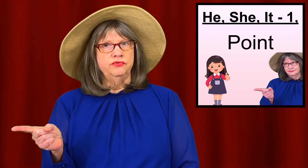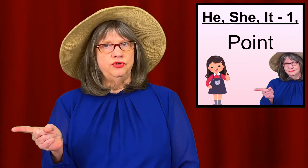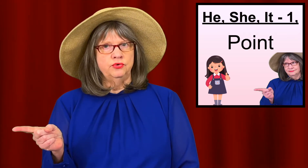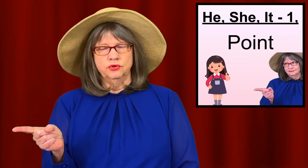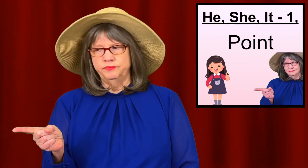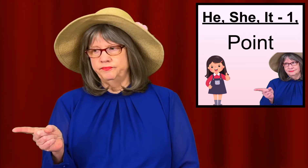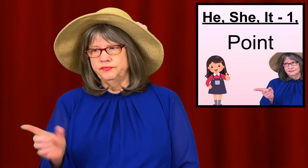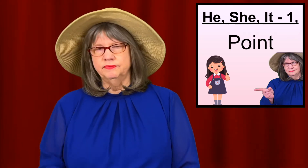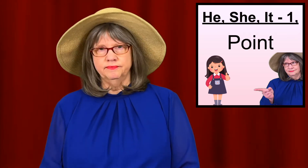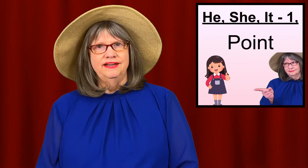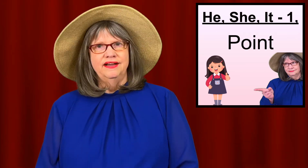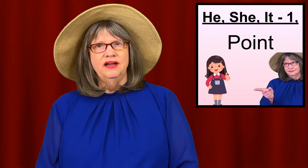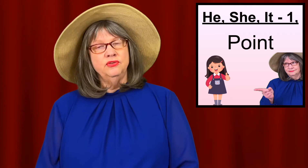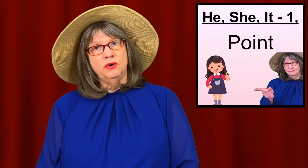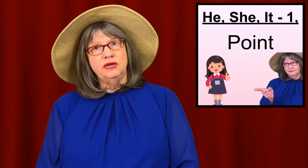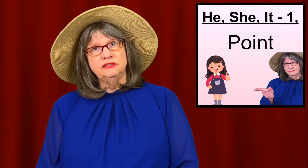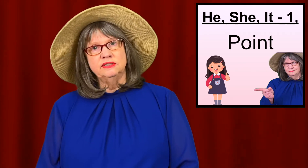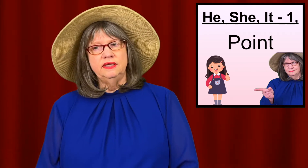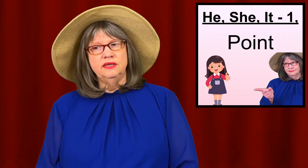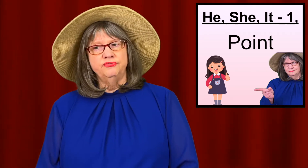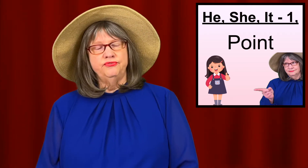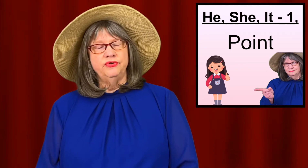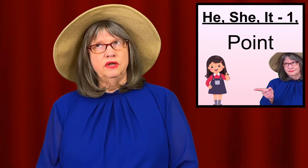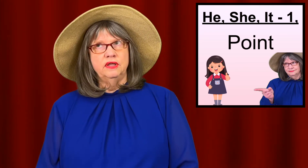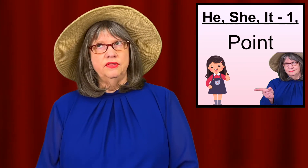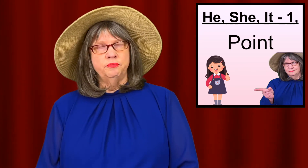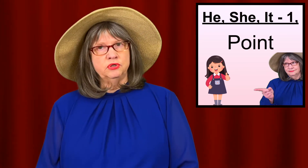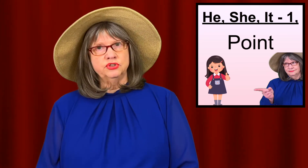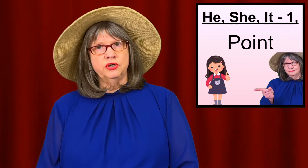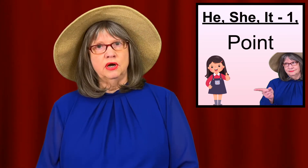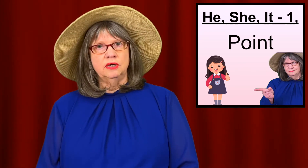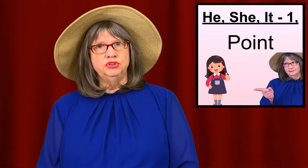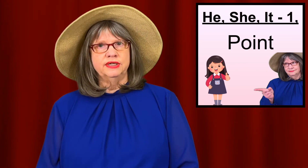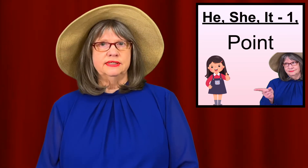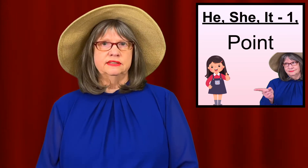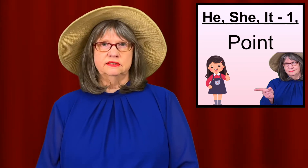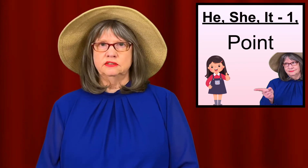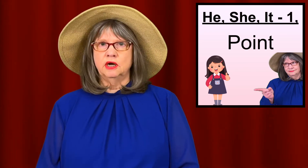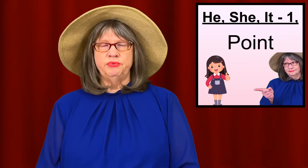viewer. Otherwise if the person or object is the topic